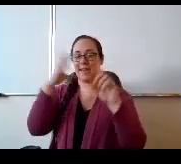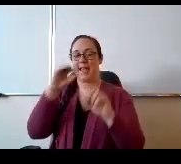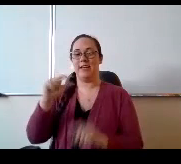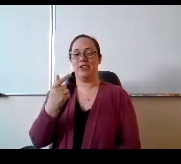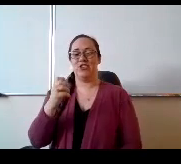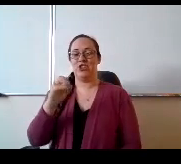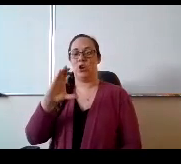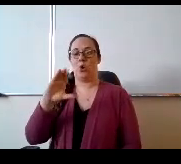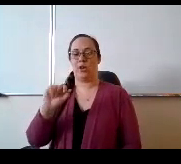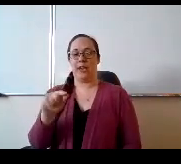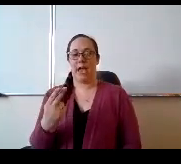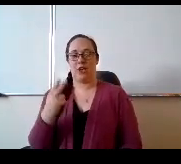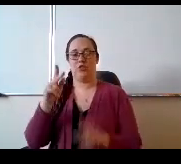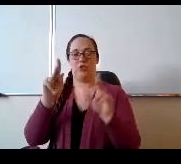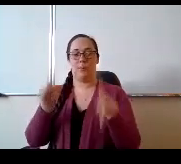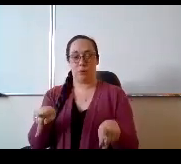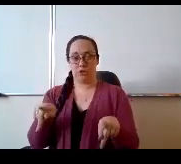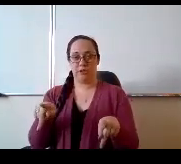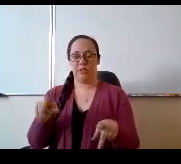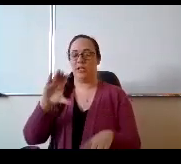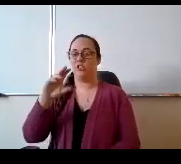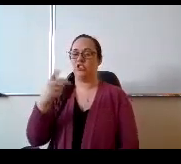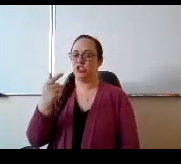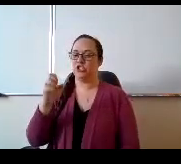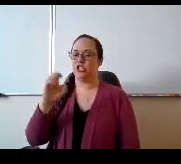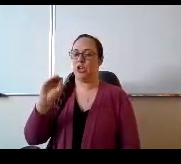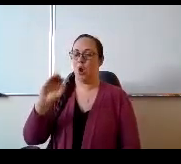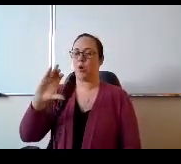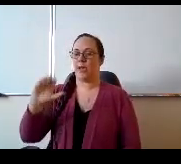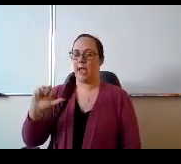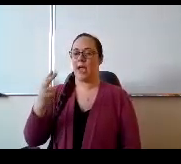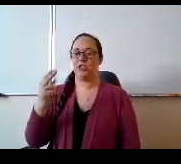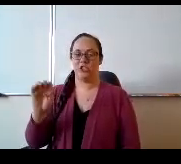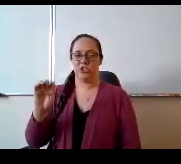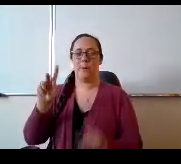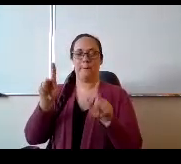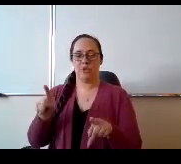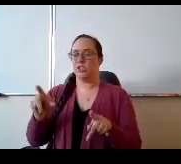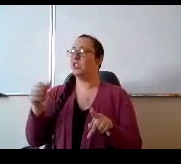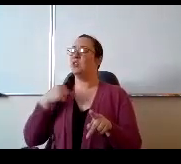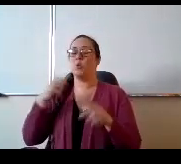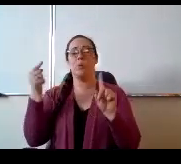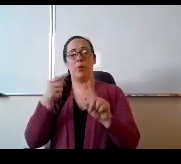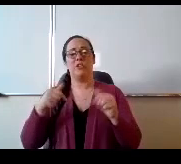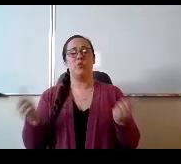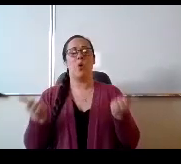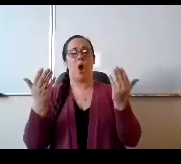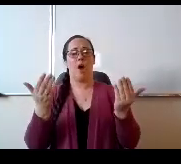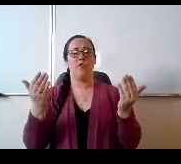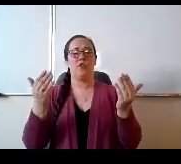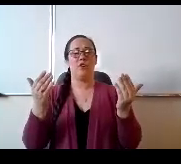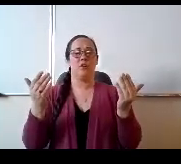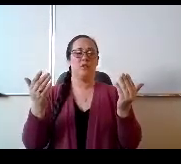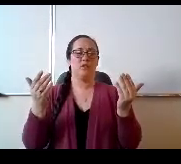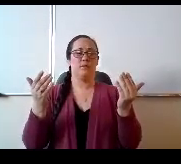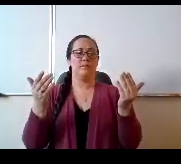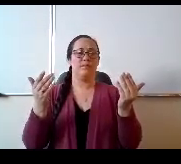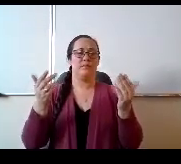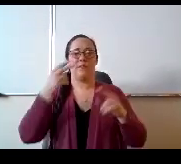We want to offer kids a balance of there's an extension. Make it fun to come and then target that reading or that math deficiency